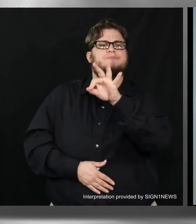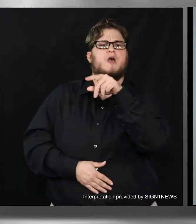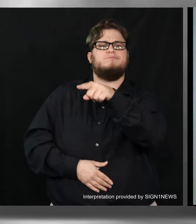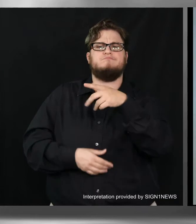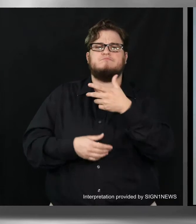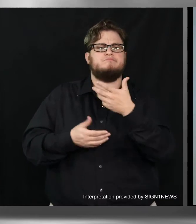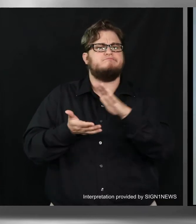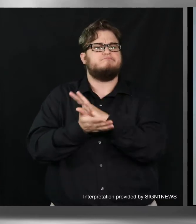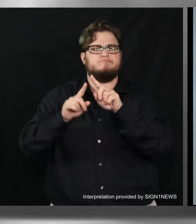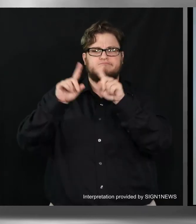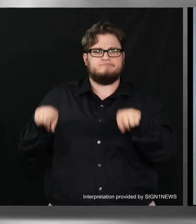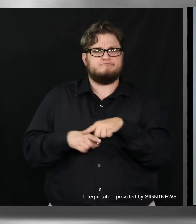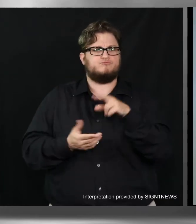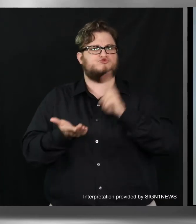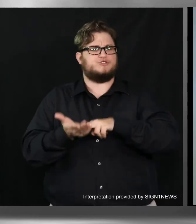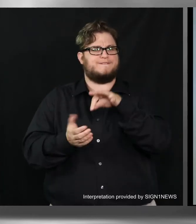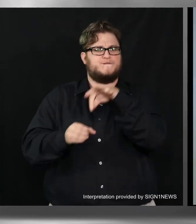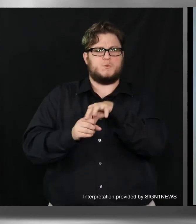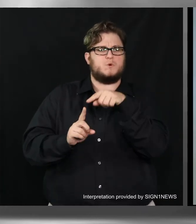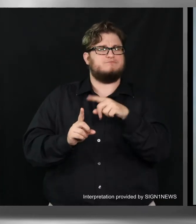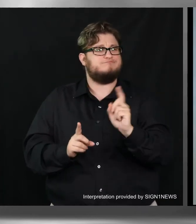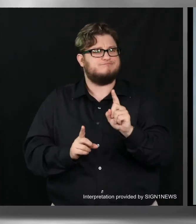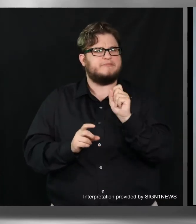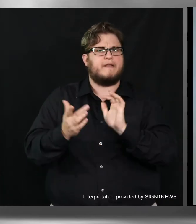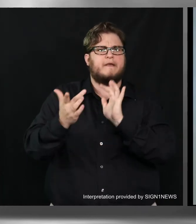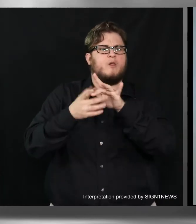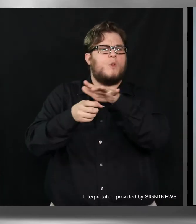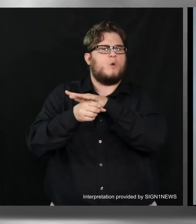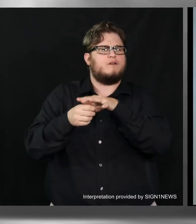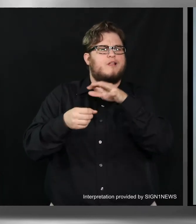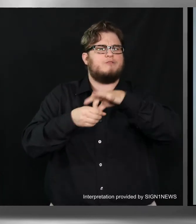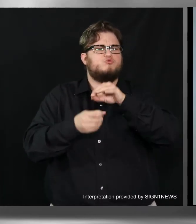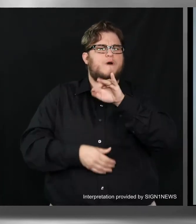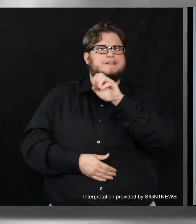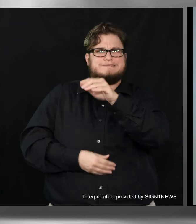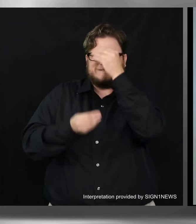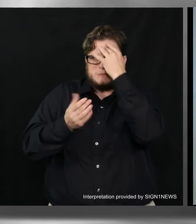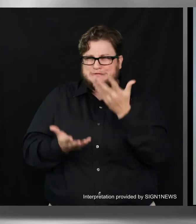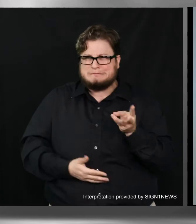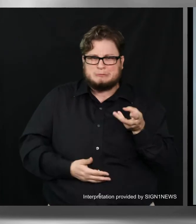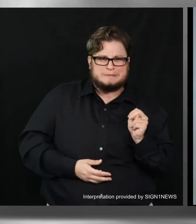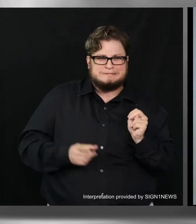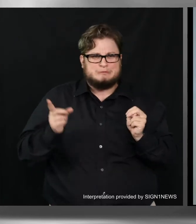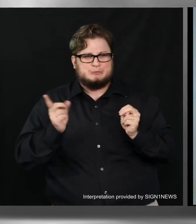Contact your local election office for information on when and where to register to vote in person.